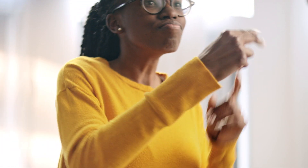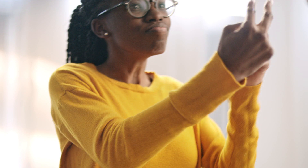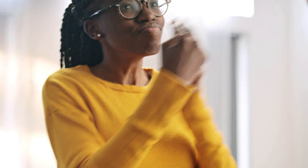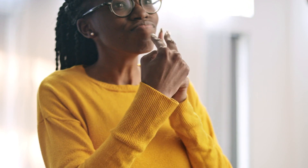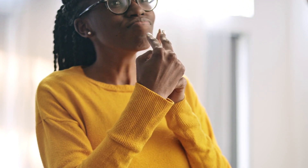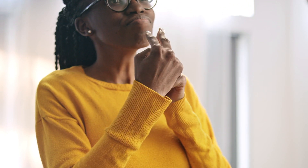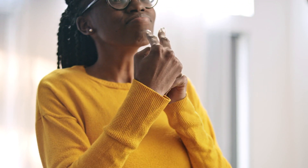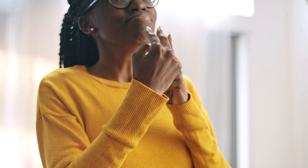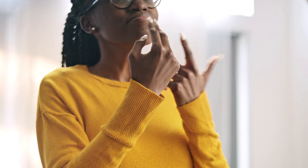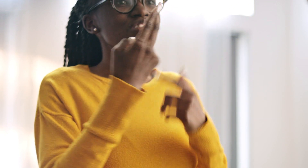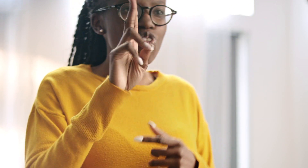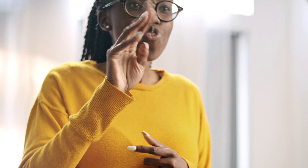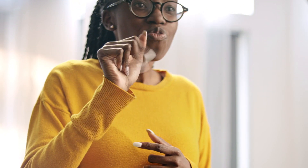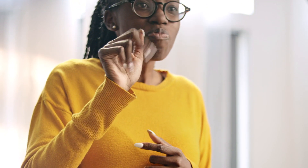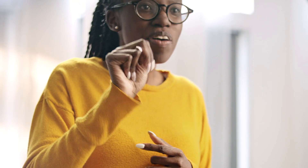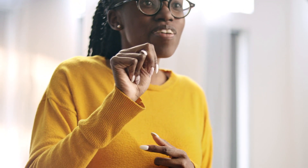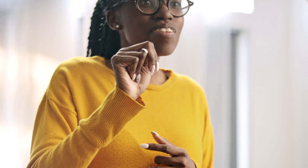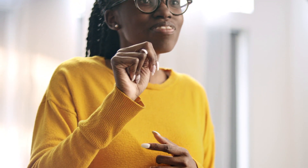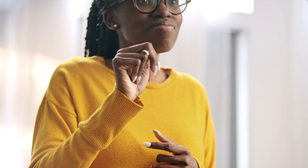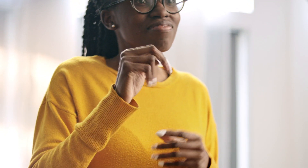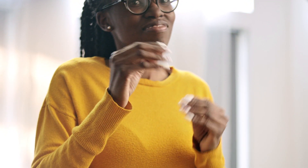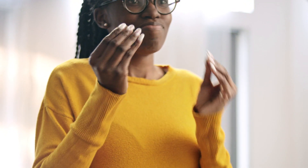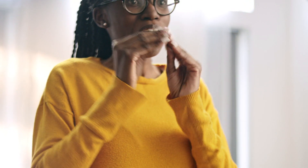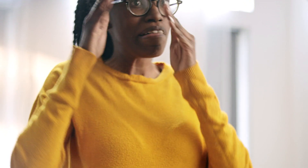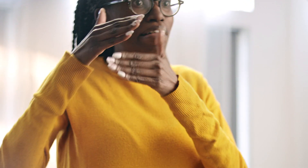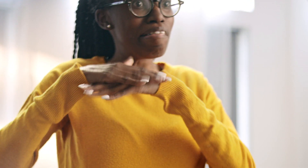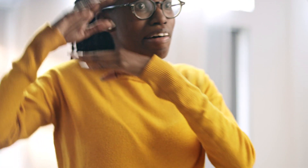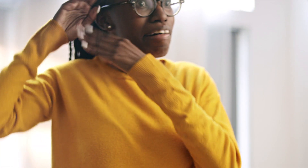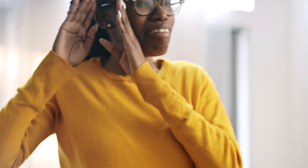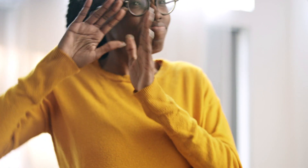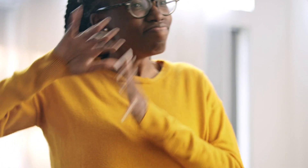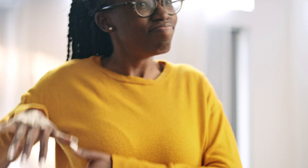I want people to view me as a human being rather than only seeing my deafness.